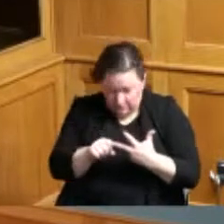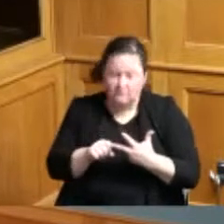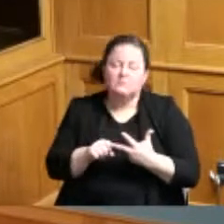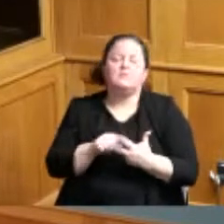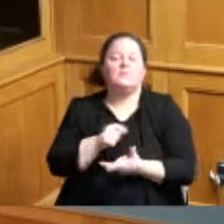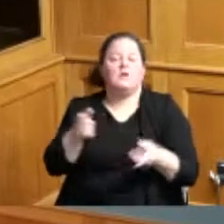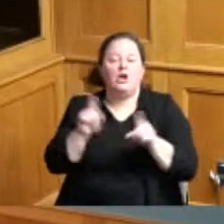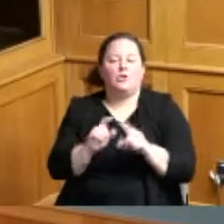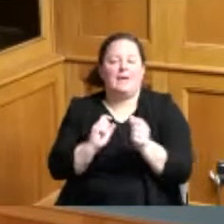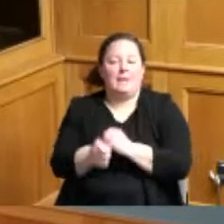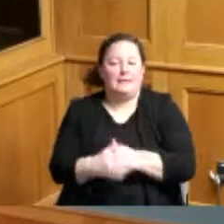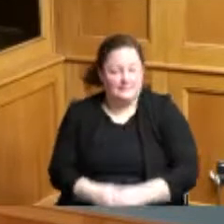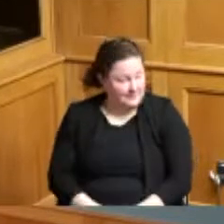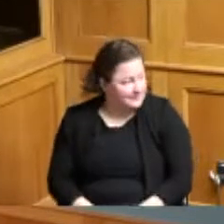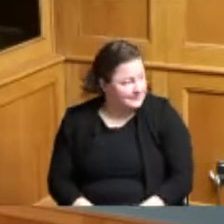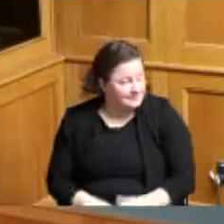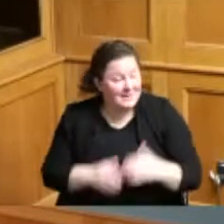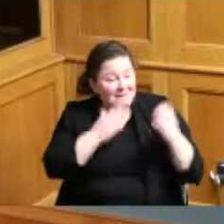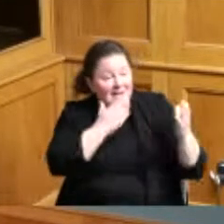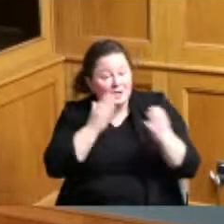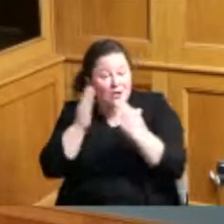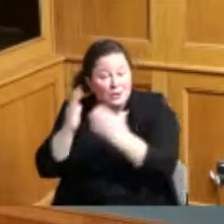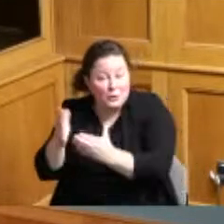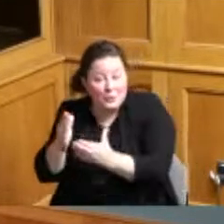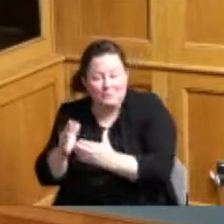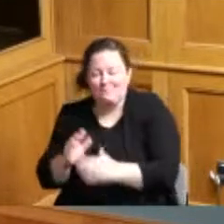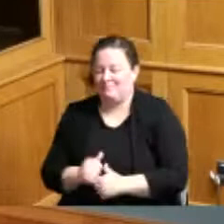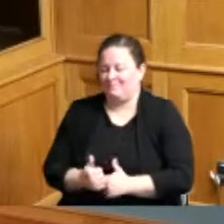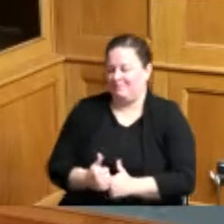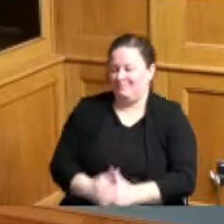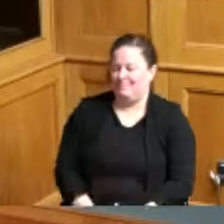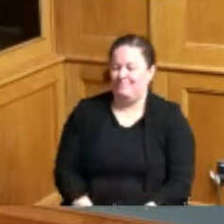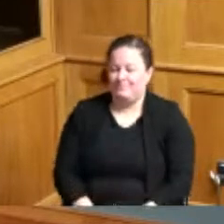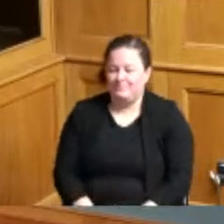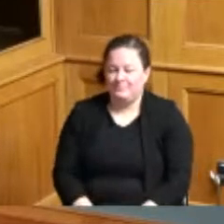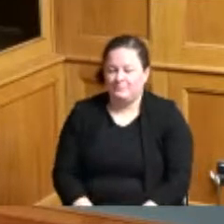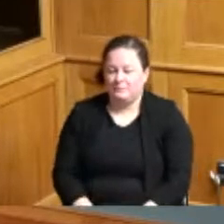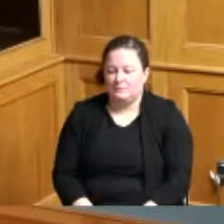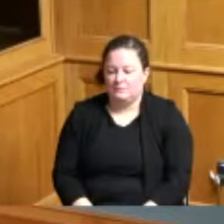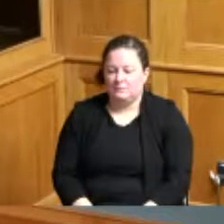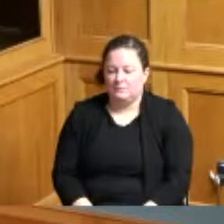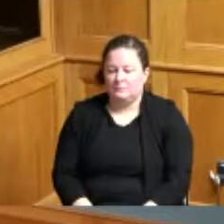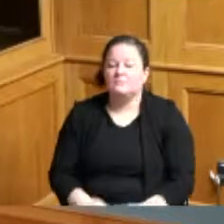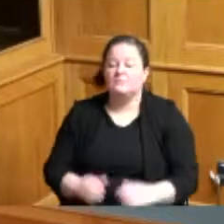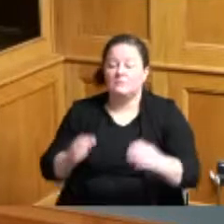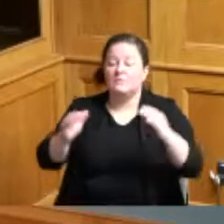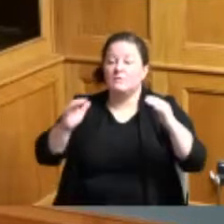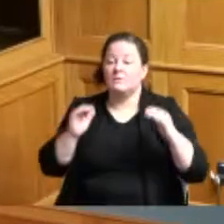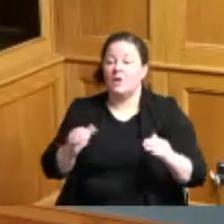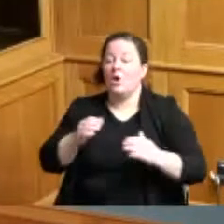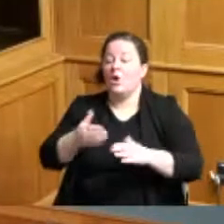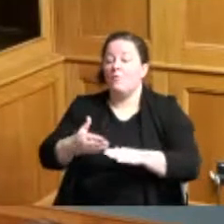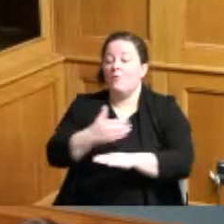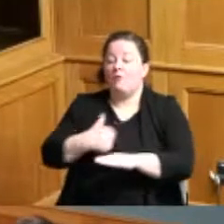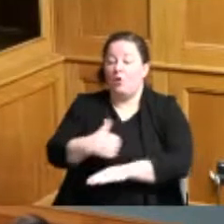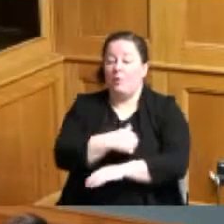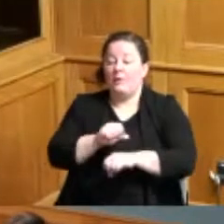thank you thank you Commissioners yeah before you consent agenda items number two through 15.